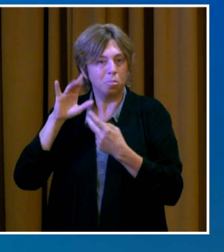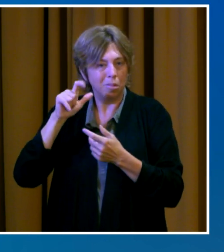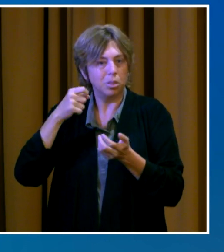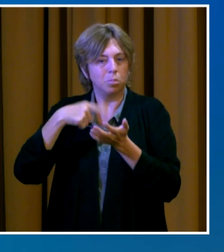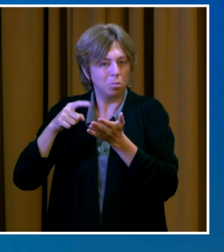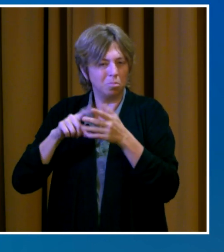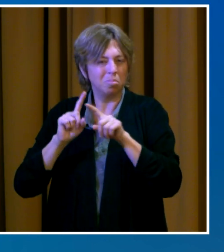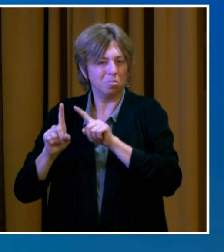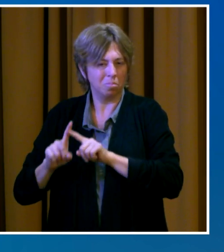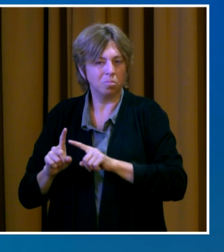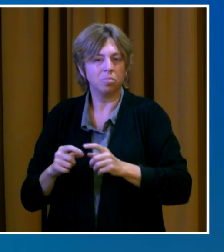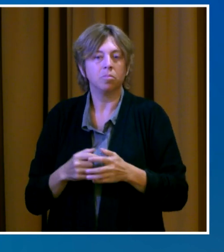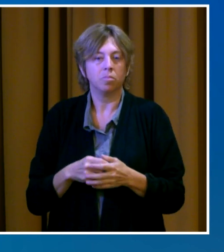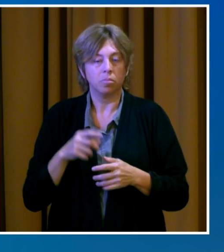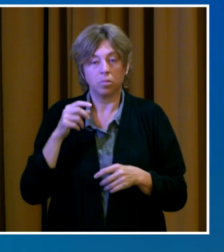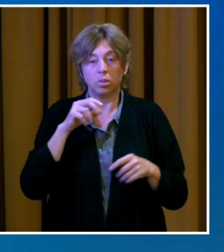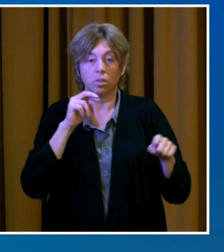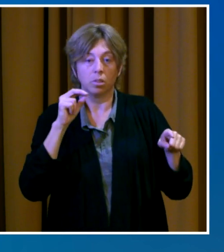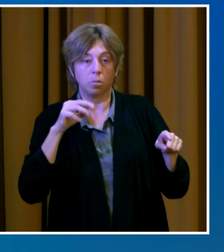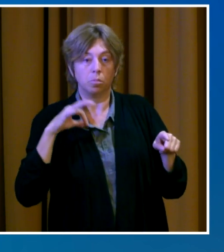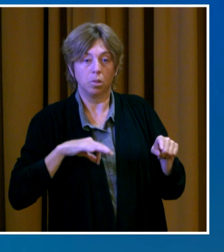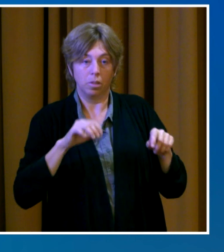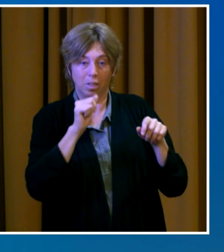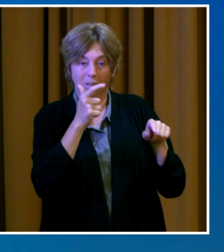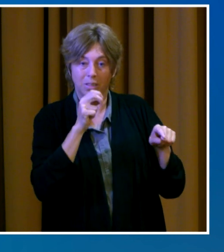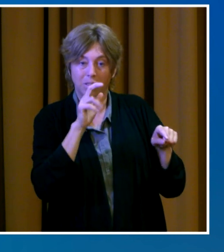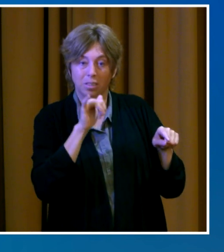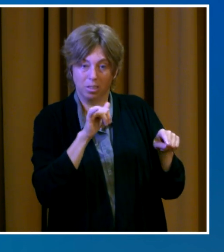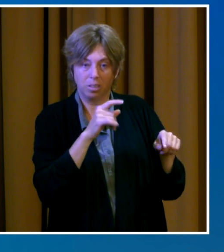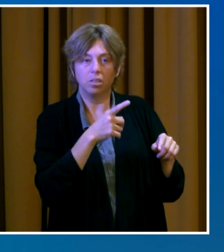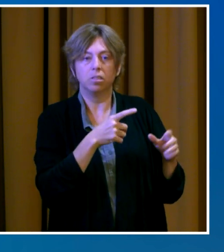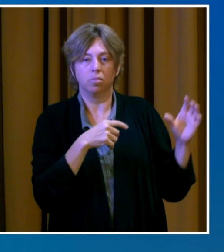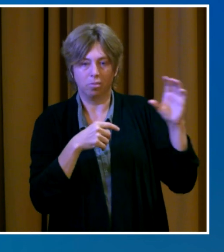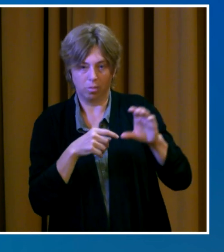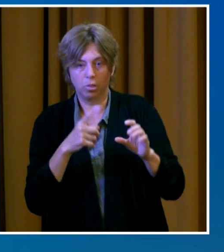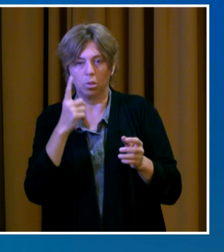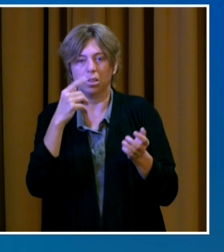financial assistance for rent and utilities to an average of